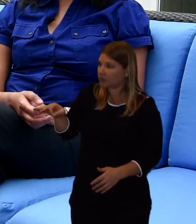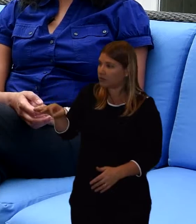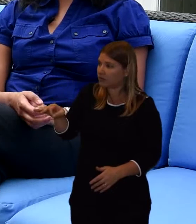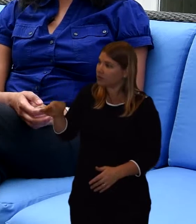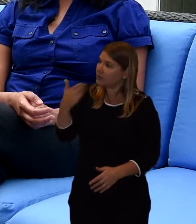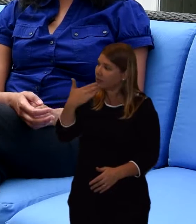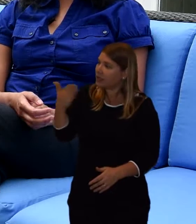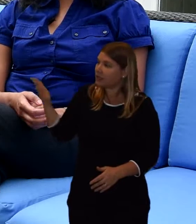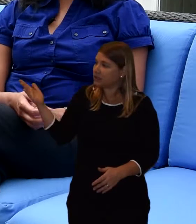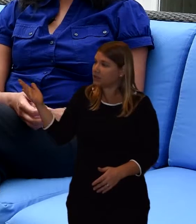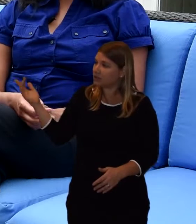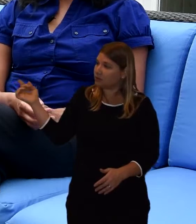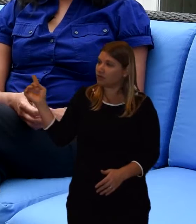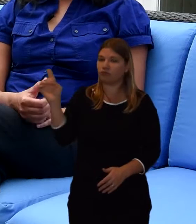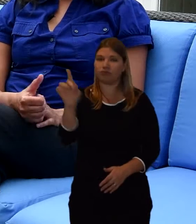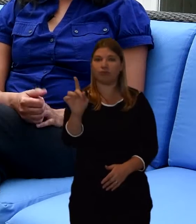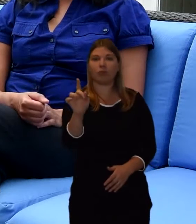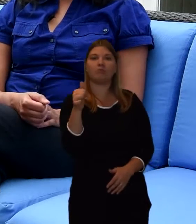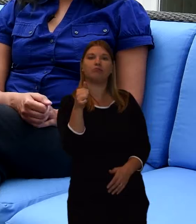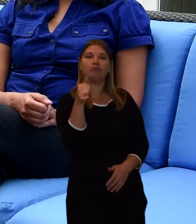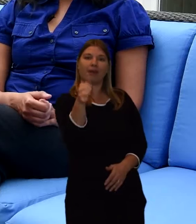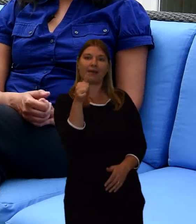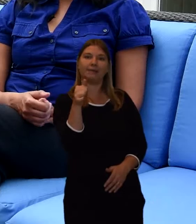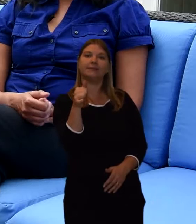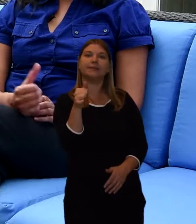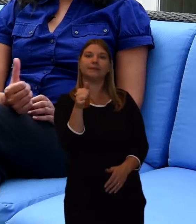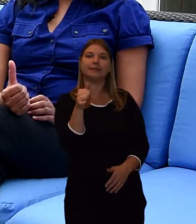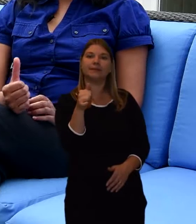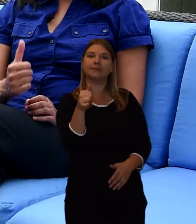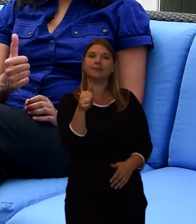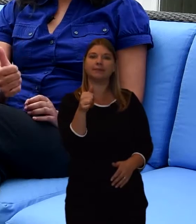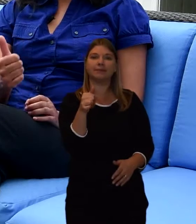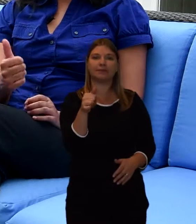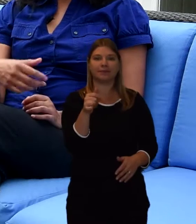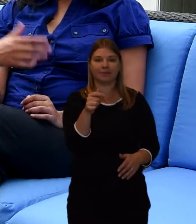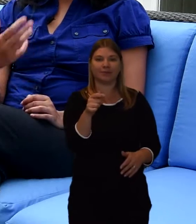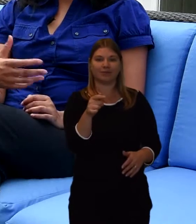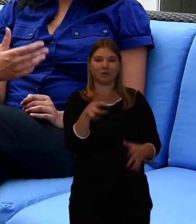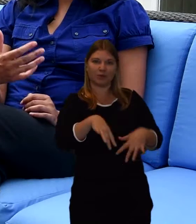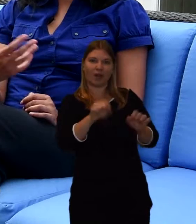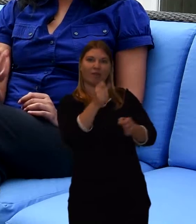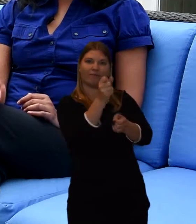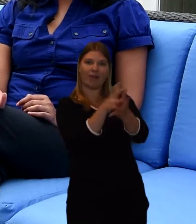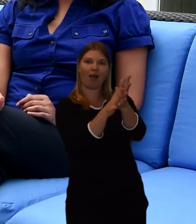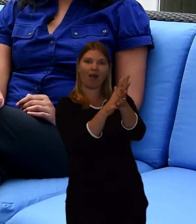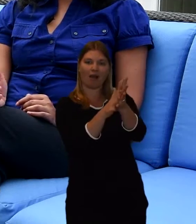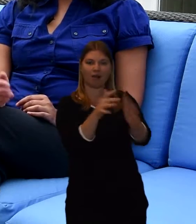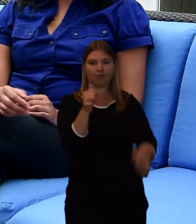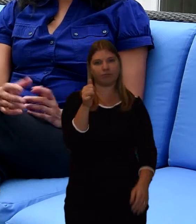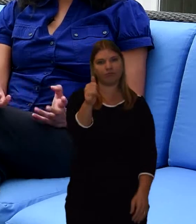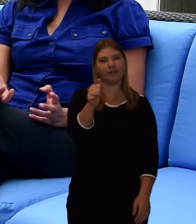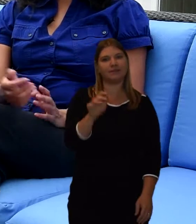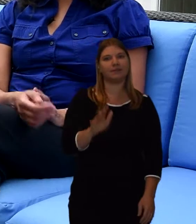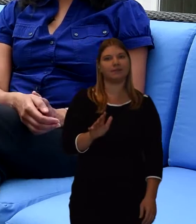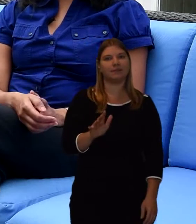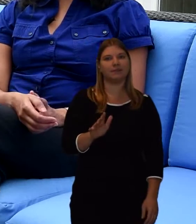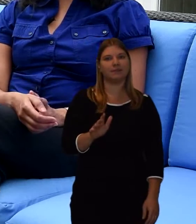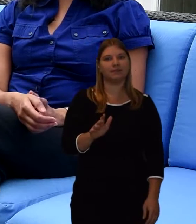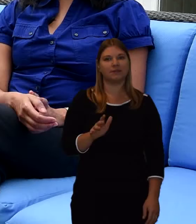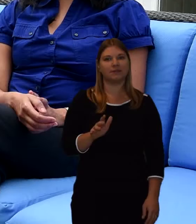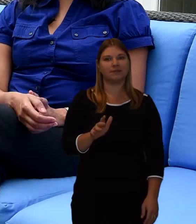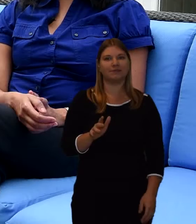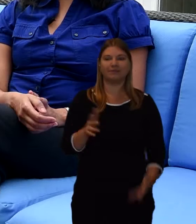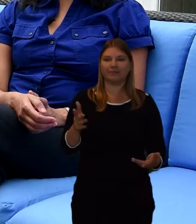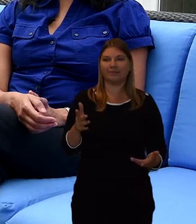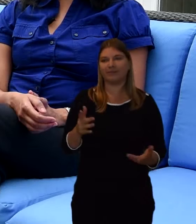are invited to go and press the button that would ignite the fire for the the body.